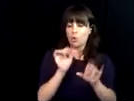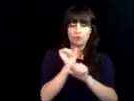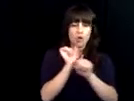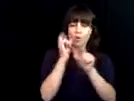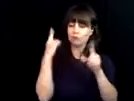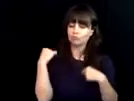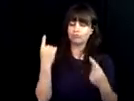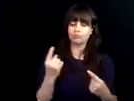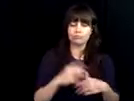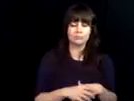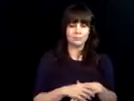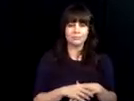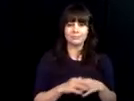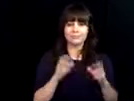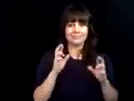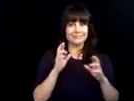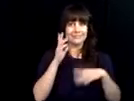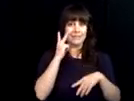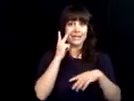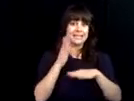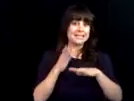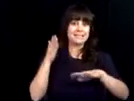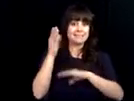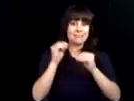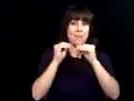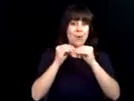CSAVR I'm sending awe a video message today to say congratulations